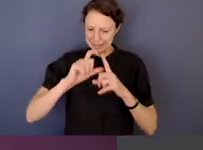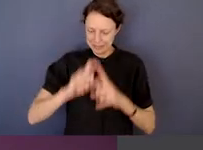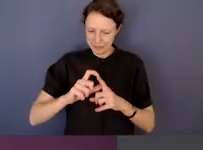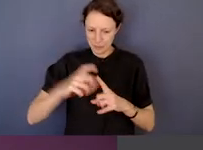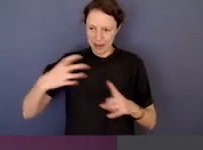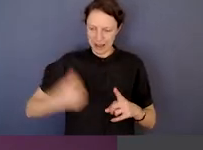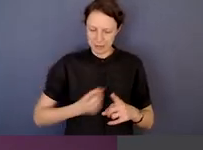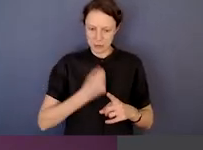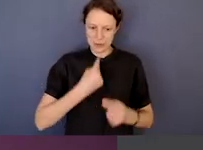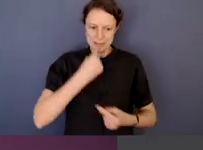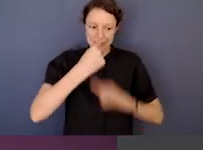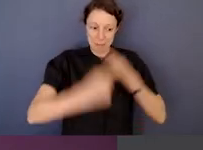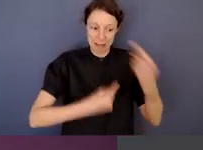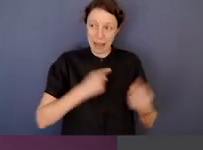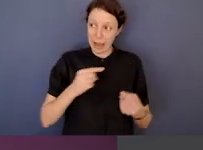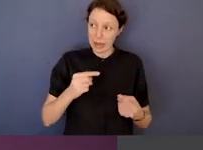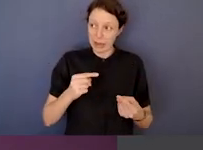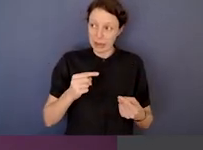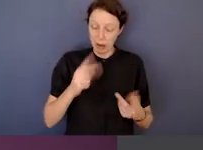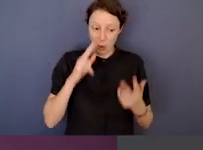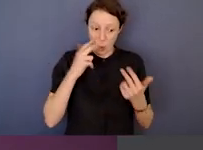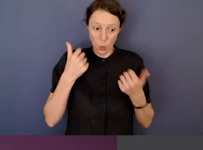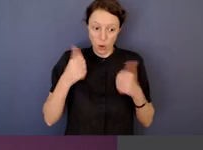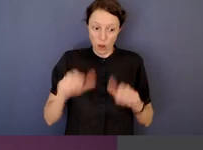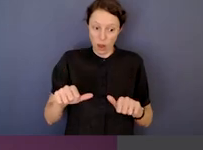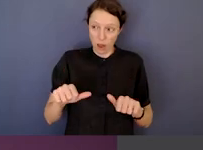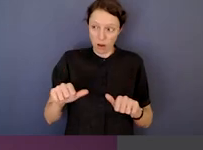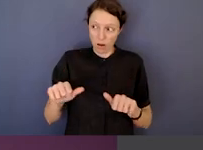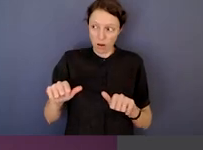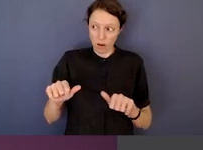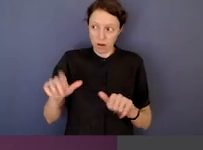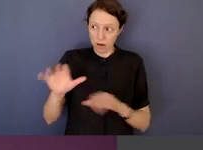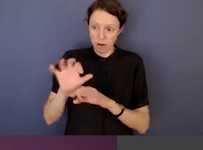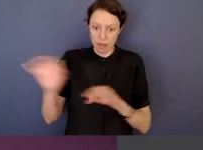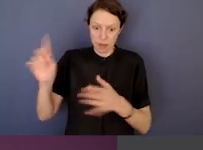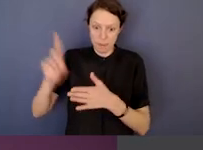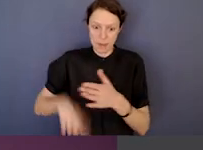as integrity agencies explaining, well actually there appear to be no consequences.